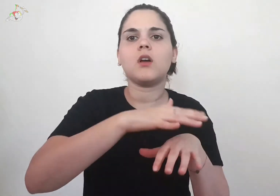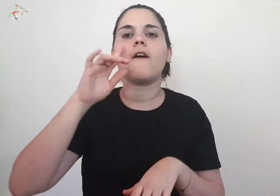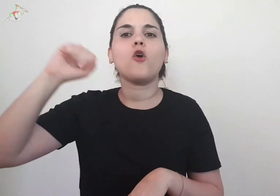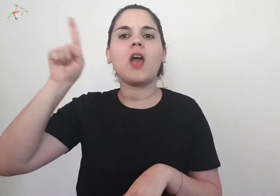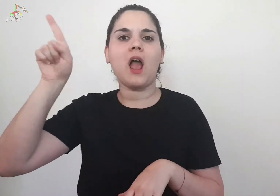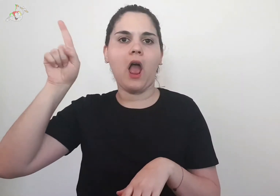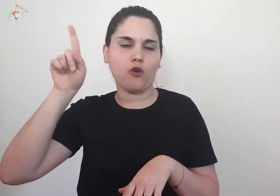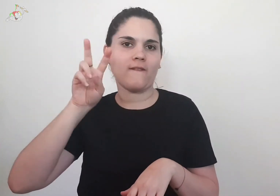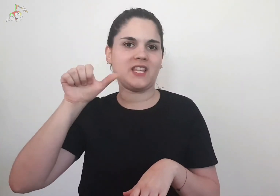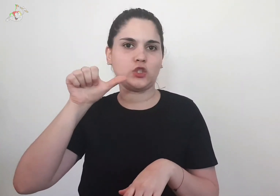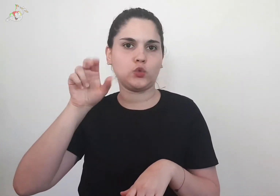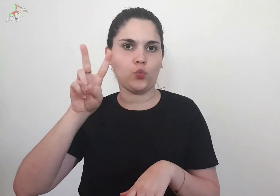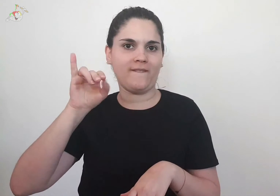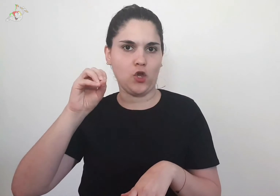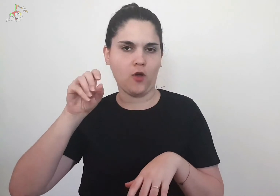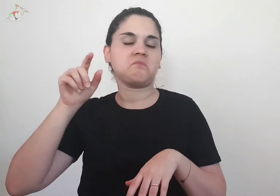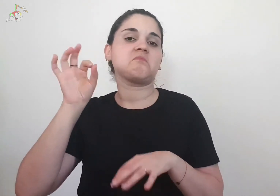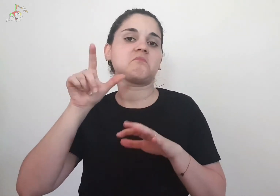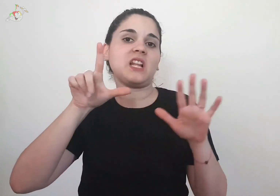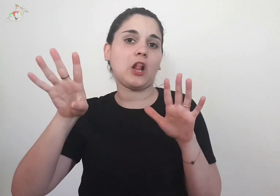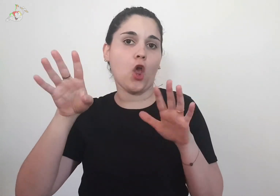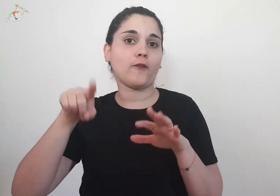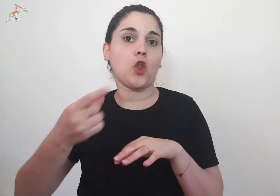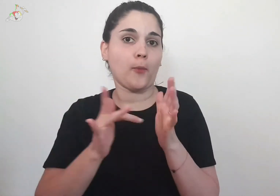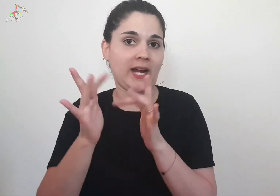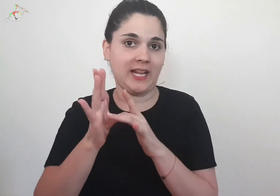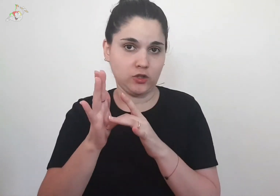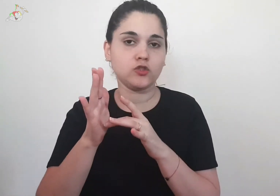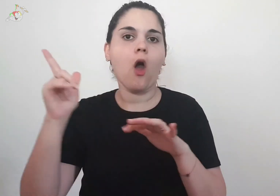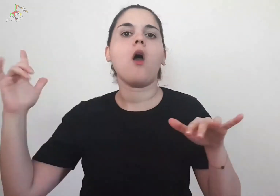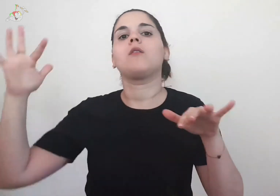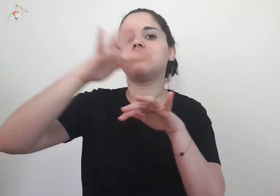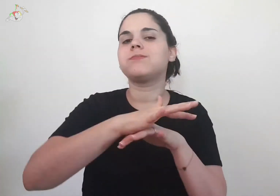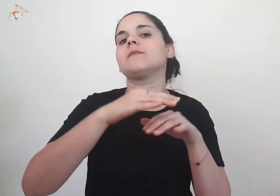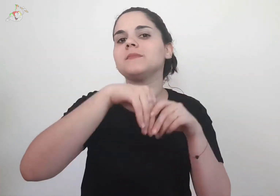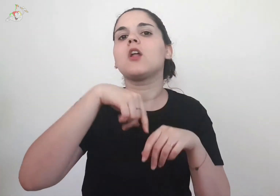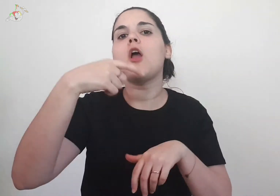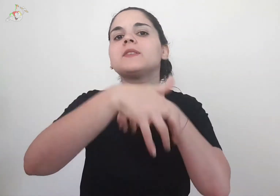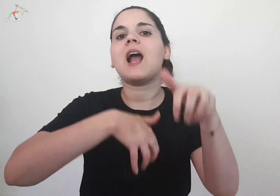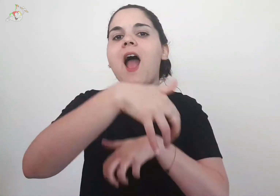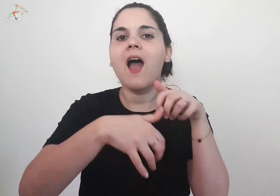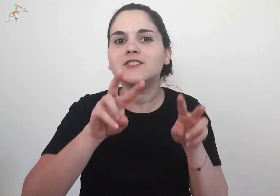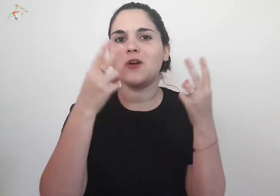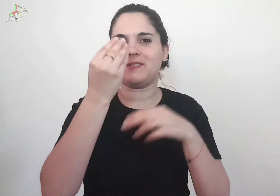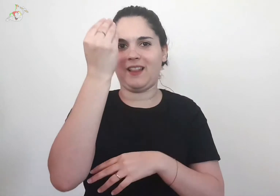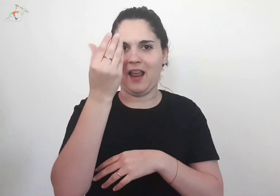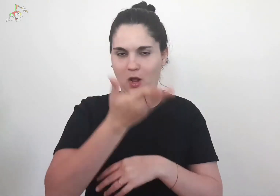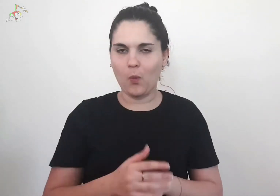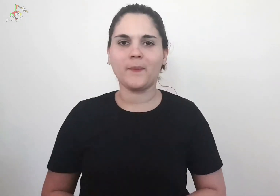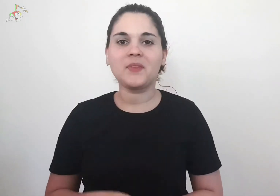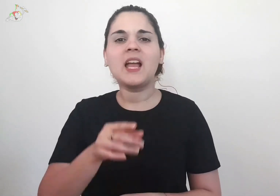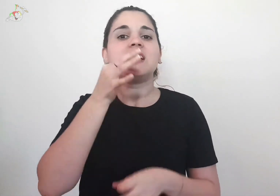the eruption of Vesuvius in 79 AD, so it was discovered following archaeological excavations.